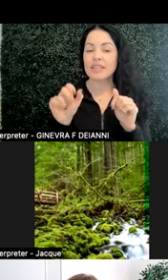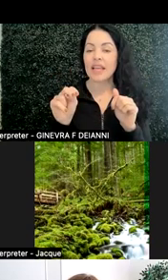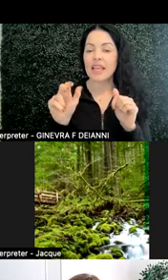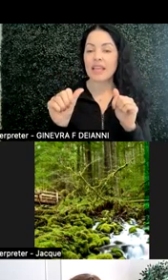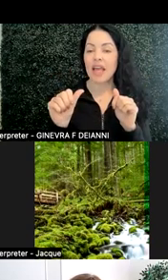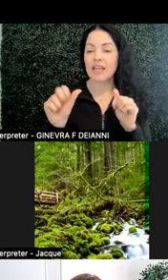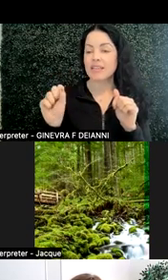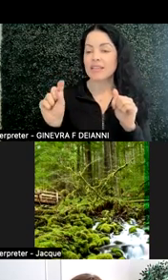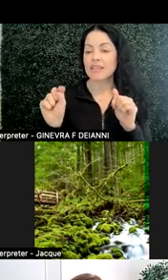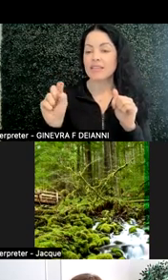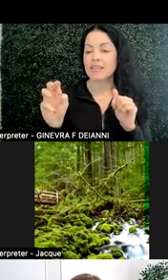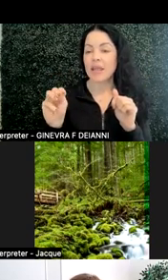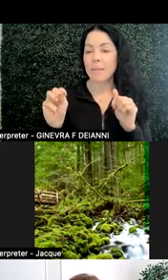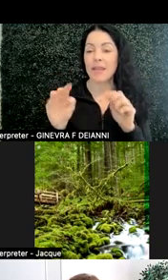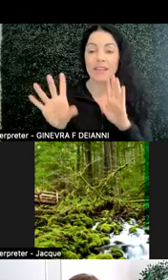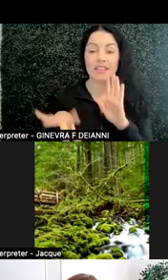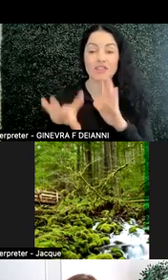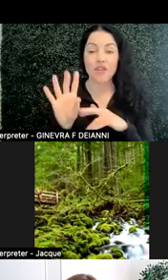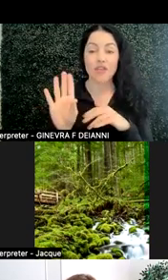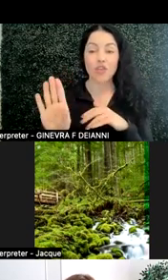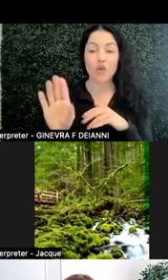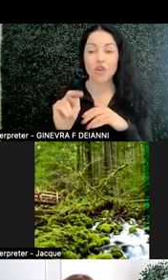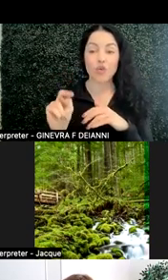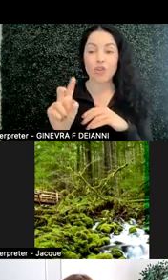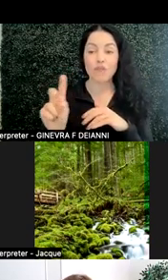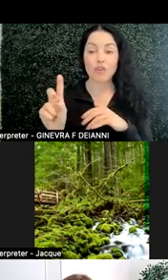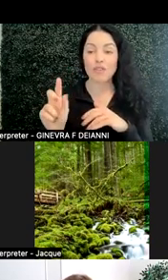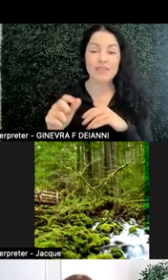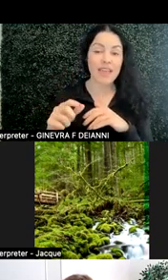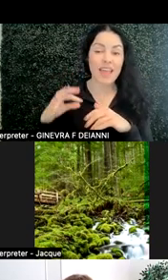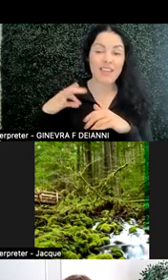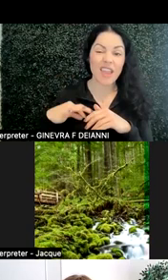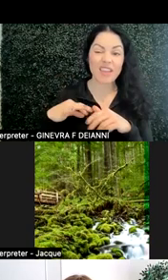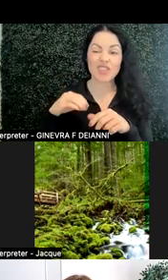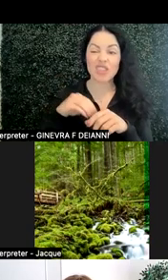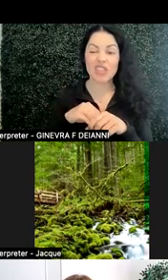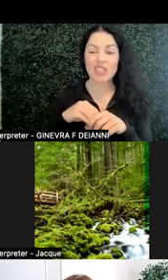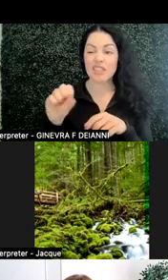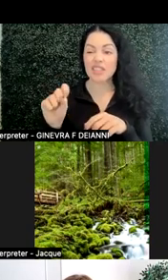discover your neurodiverse advantage in STEM. So our planning grant was focused